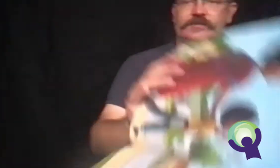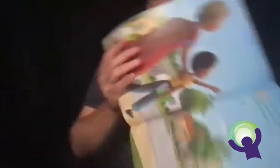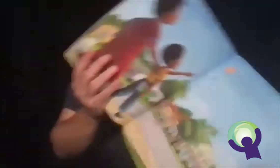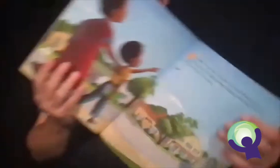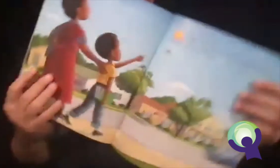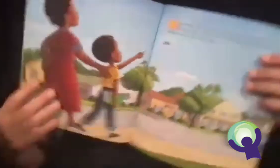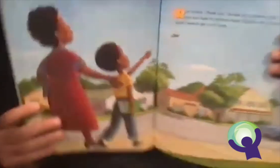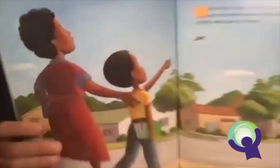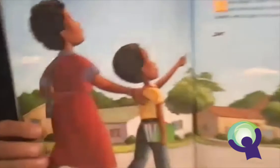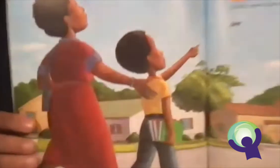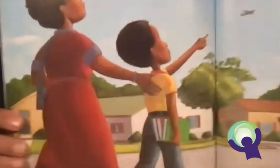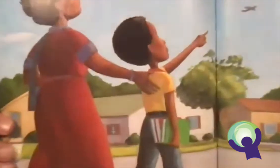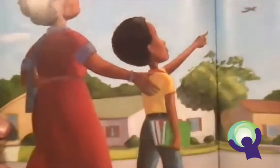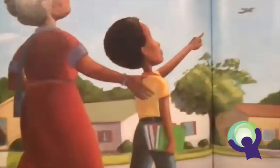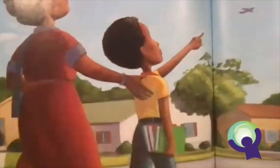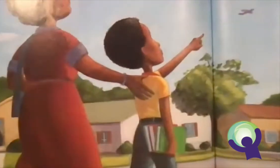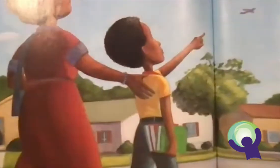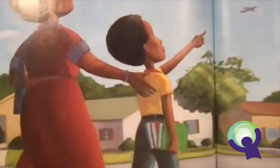Ron couldn't wait to get to his room...